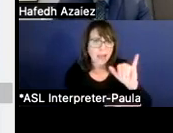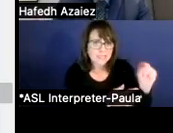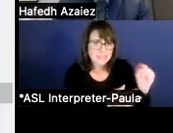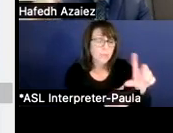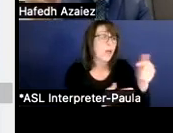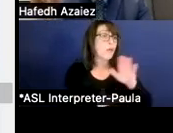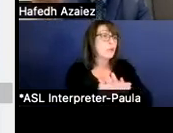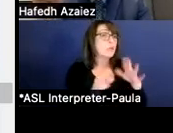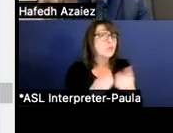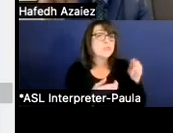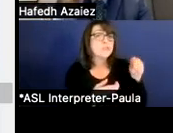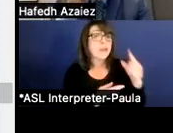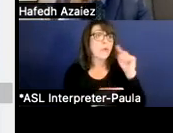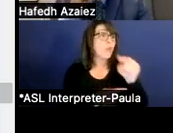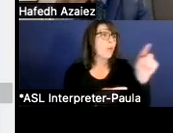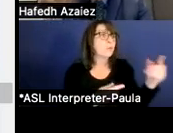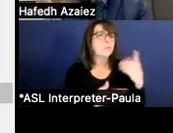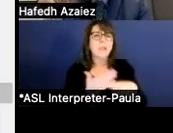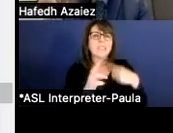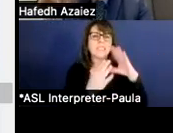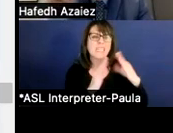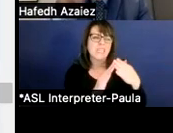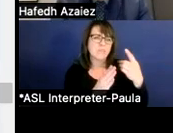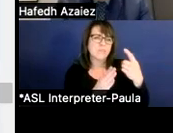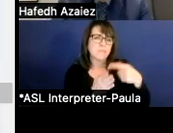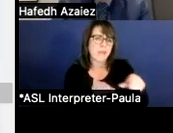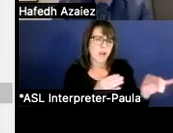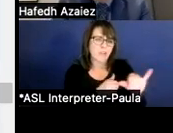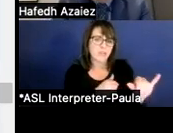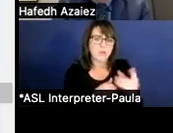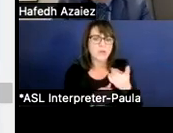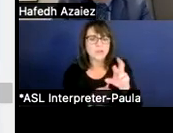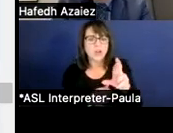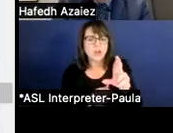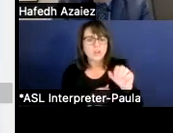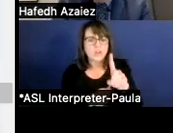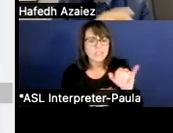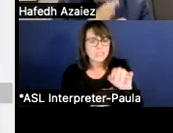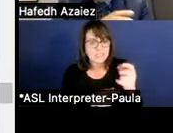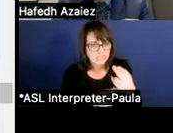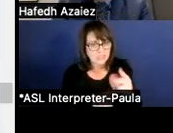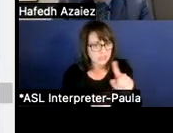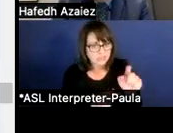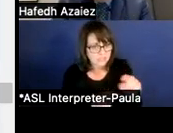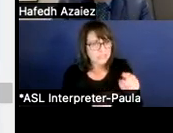but then also municipalities, et cetera. Dr. Azaiez. And yeah. And thank you, Eddie. And so one good observation, I think,